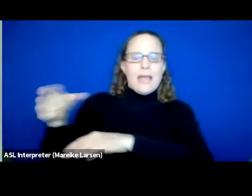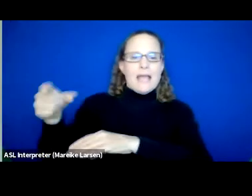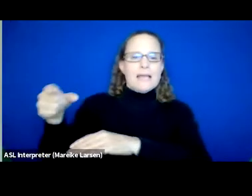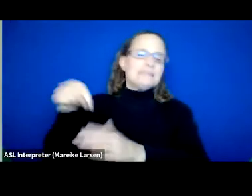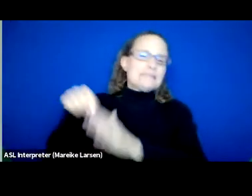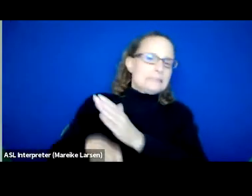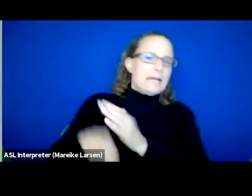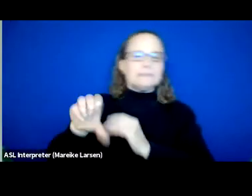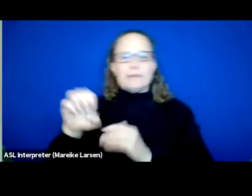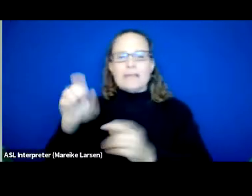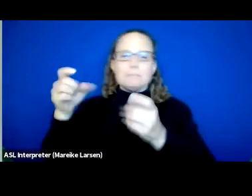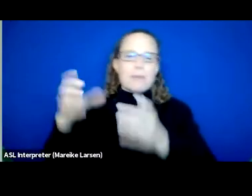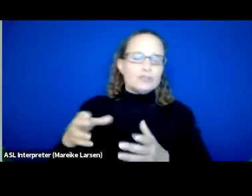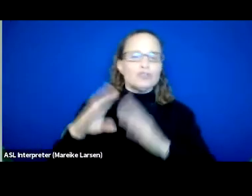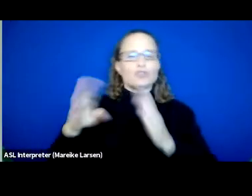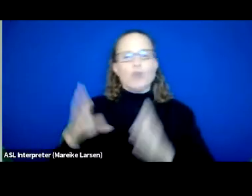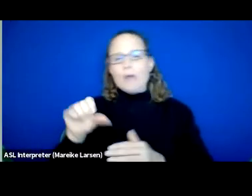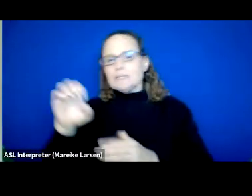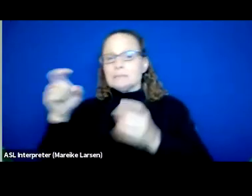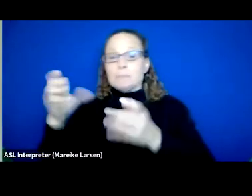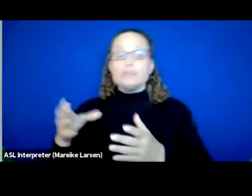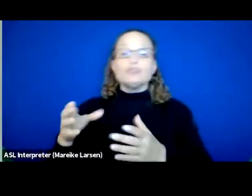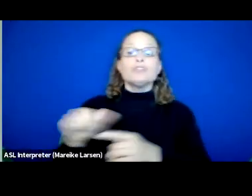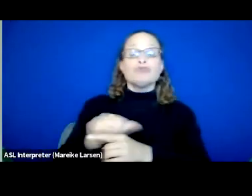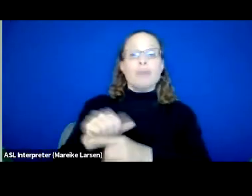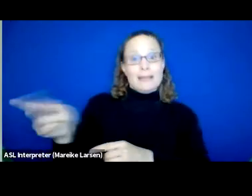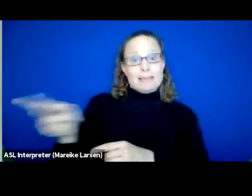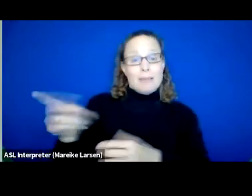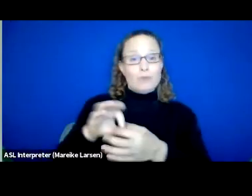or housing case managers, when we're training them on motivational interviewing